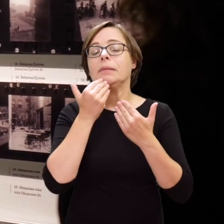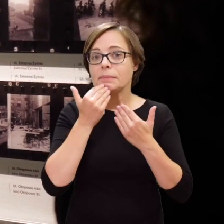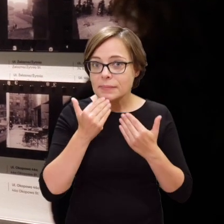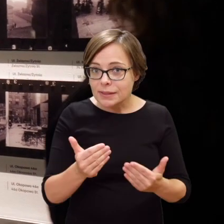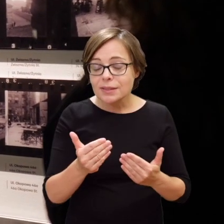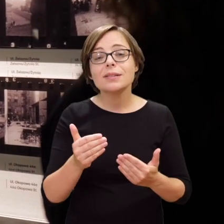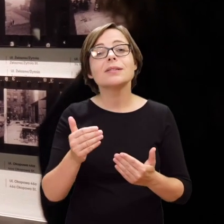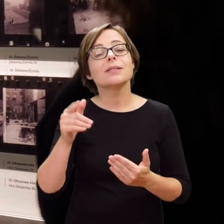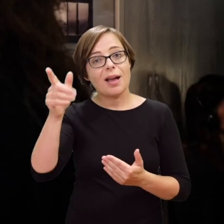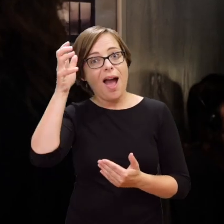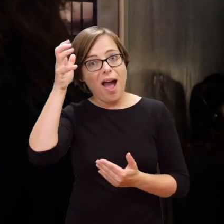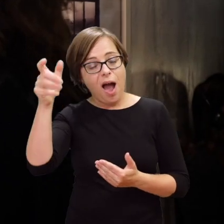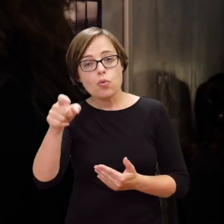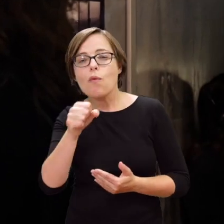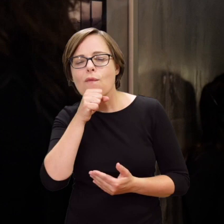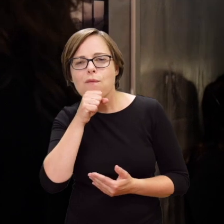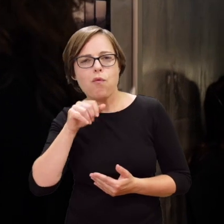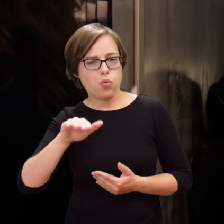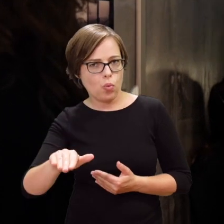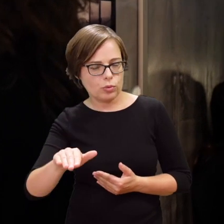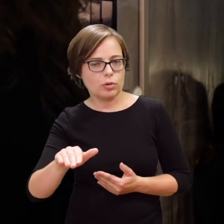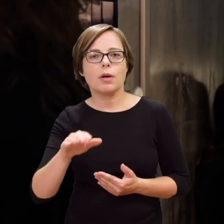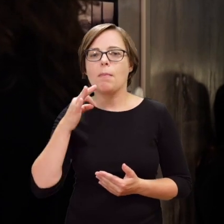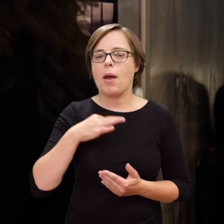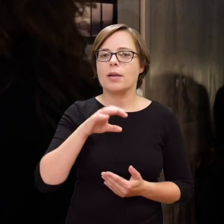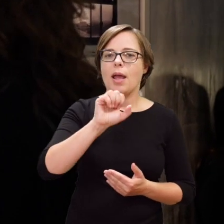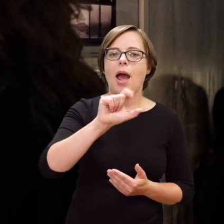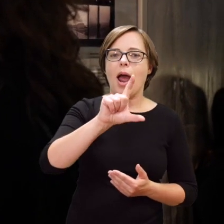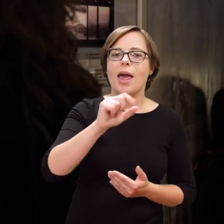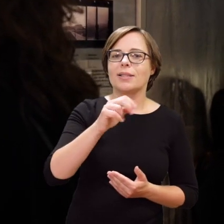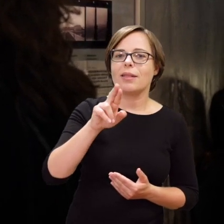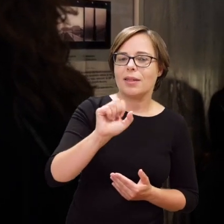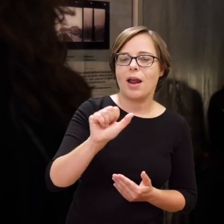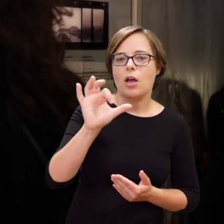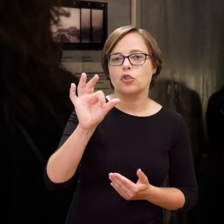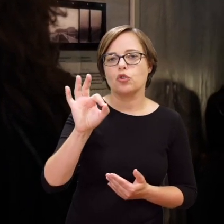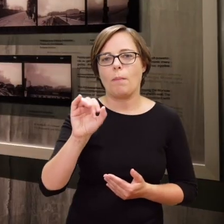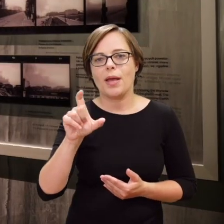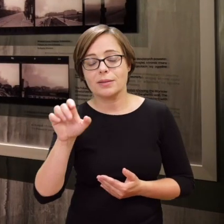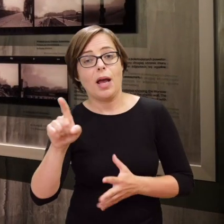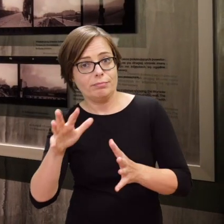Ms Aleksandra Sobiecka, the photographer’s granddaughter,